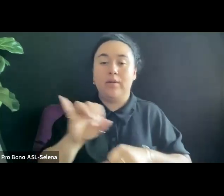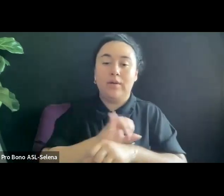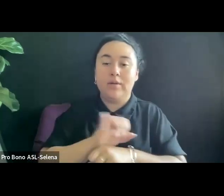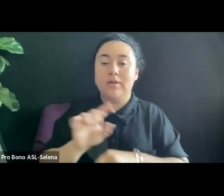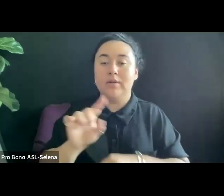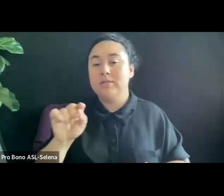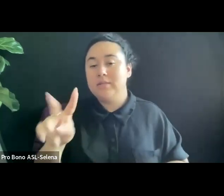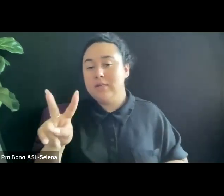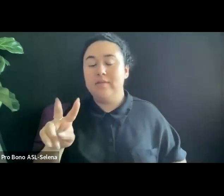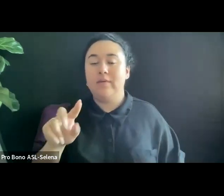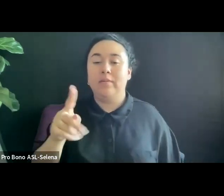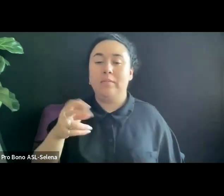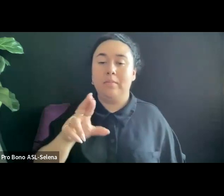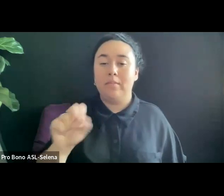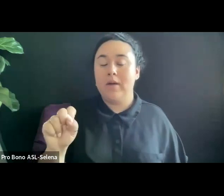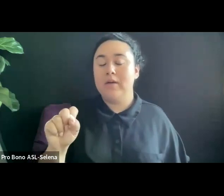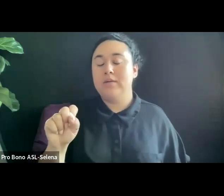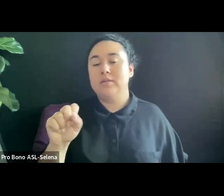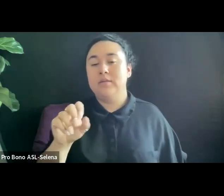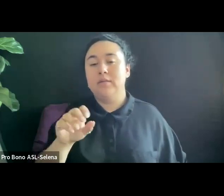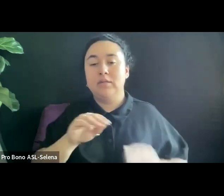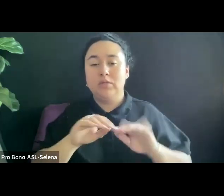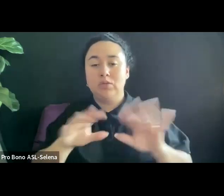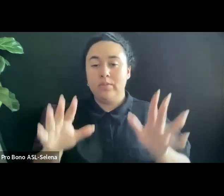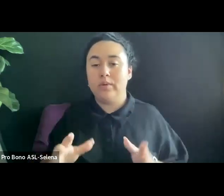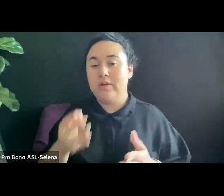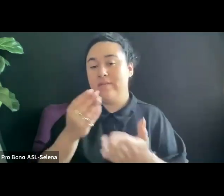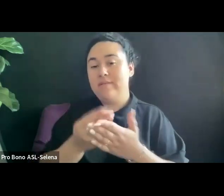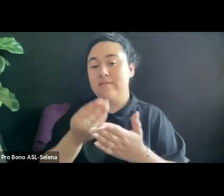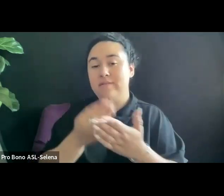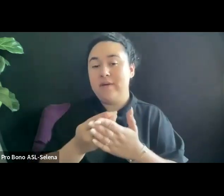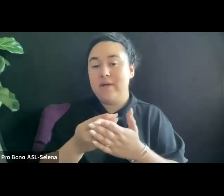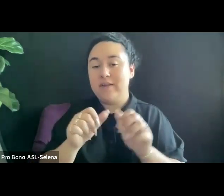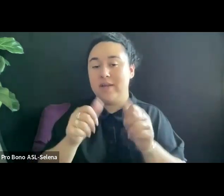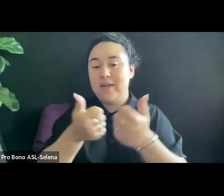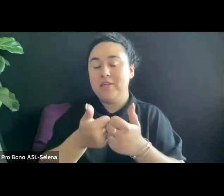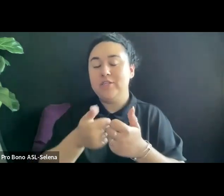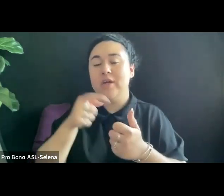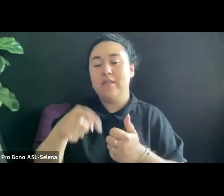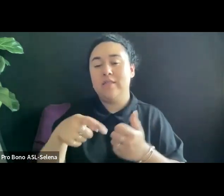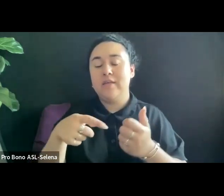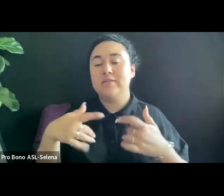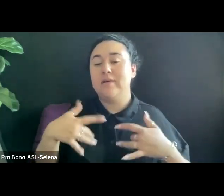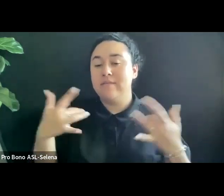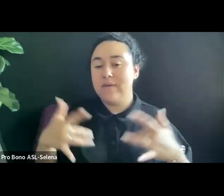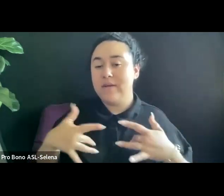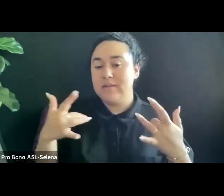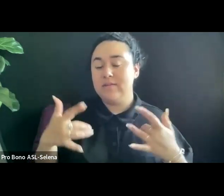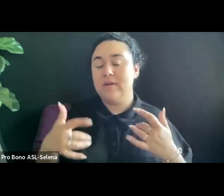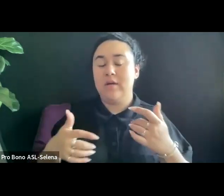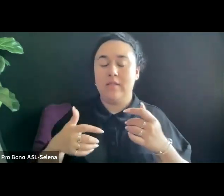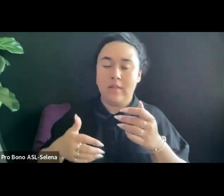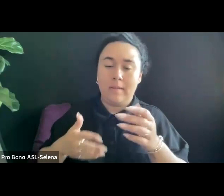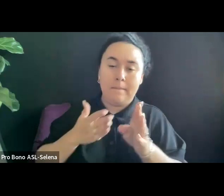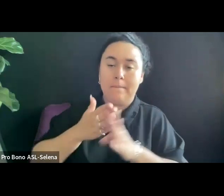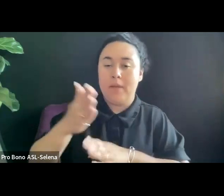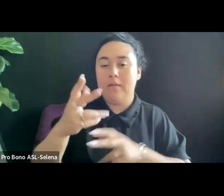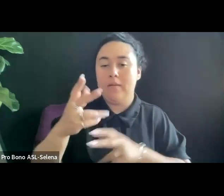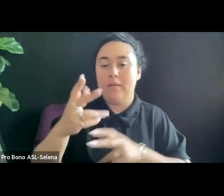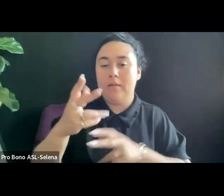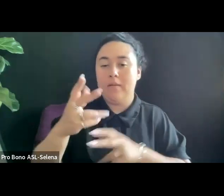THESE PROGRAMS ARE THE MAIN ARENA FOR INDUSTRY TO SHARE BEST PRACTICES, CURRENT STRUGGLES AND LATEST